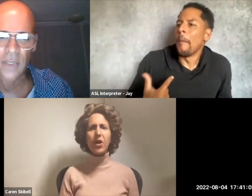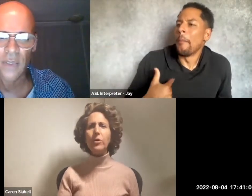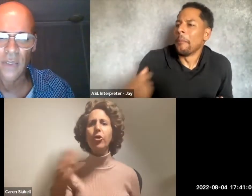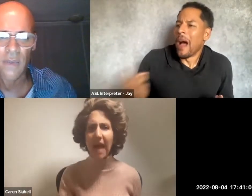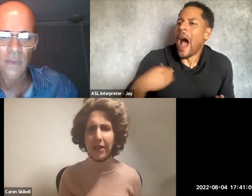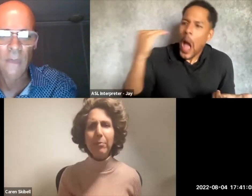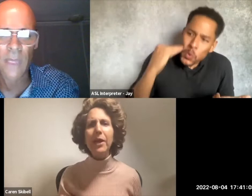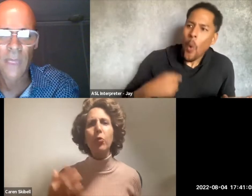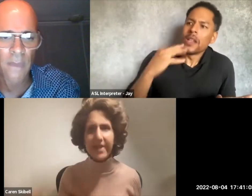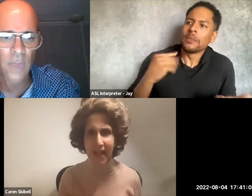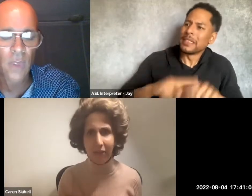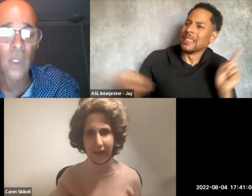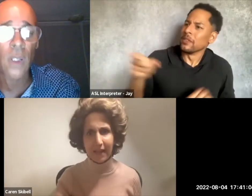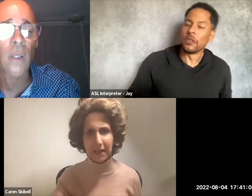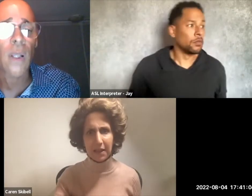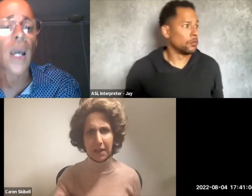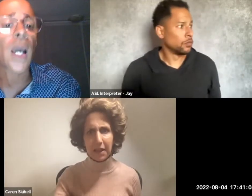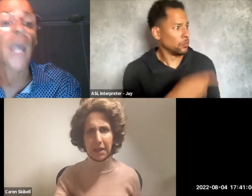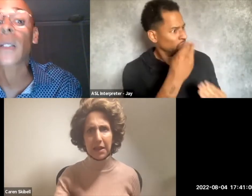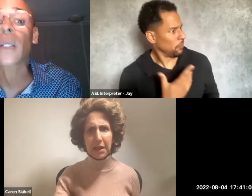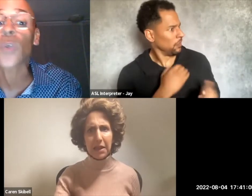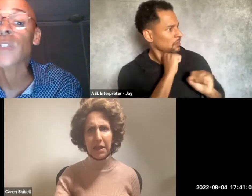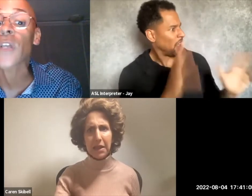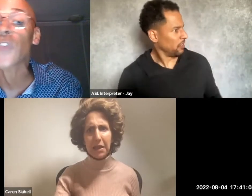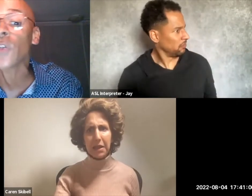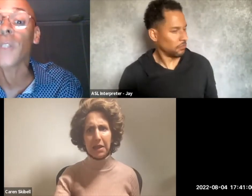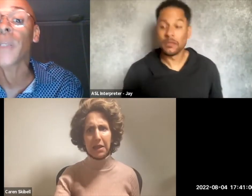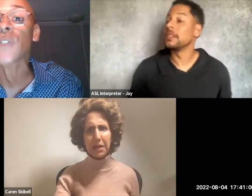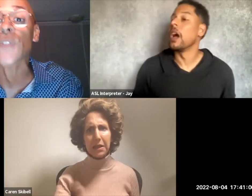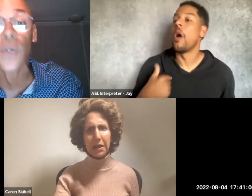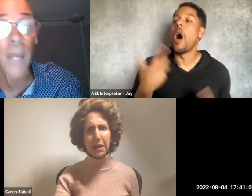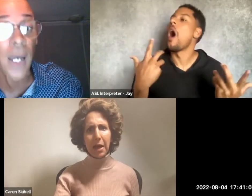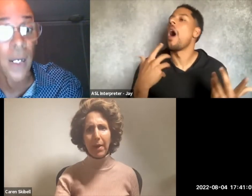So you are telling me it was nothing. I'm telling you it's nothing you need to be concerned about.